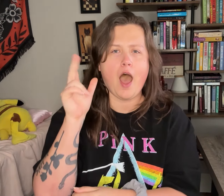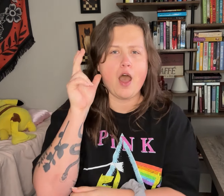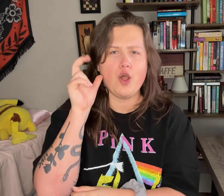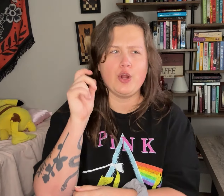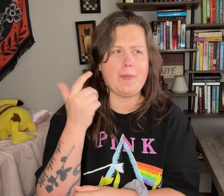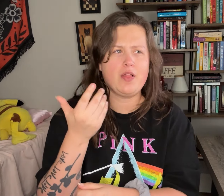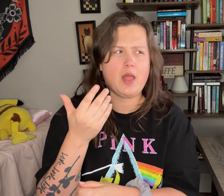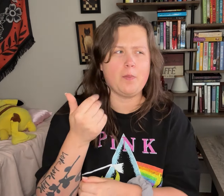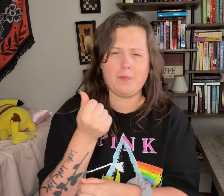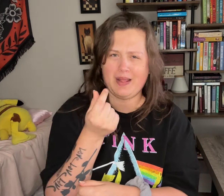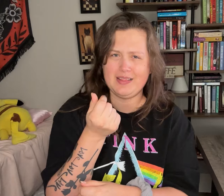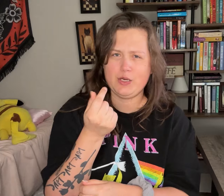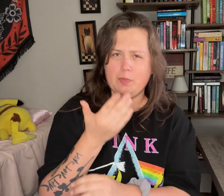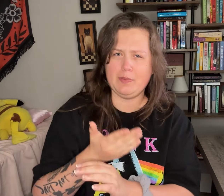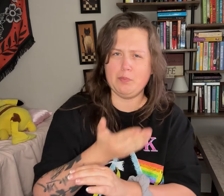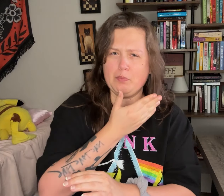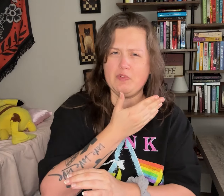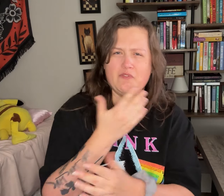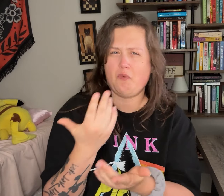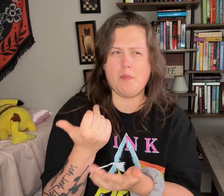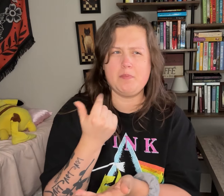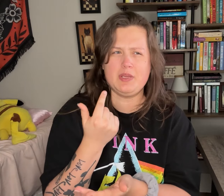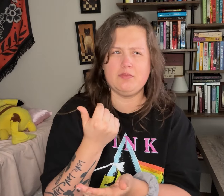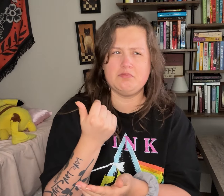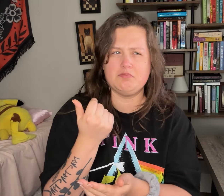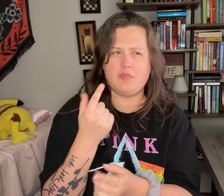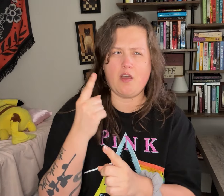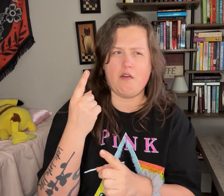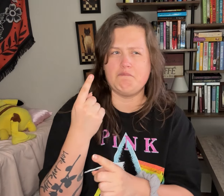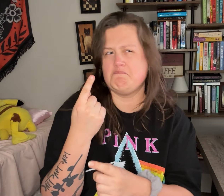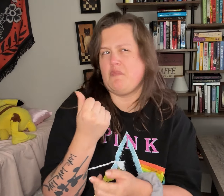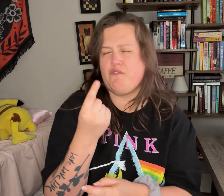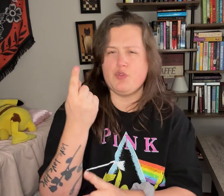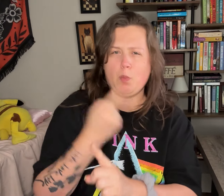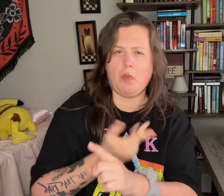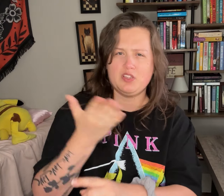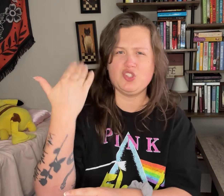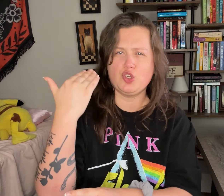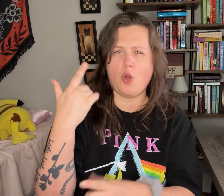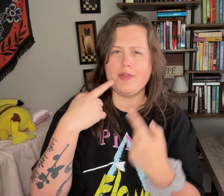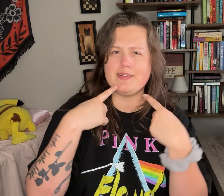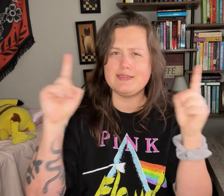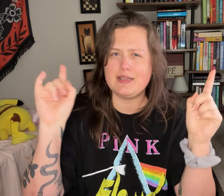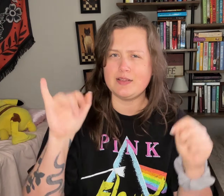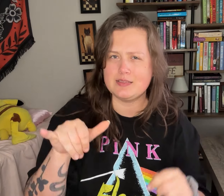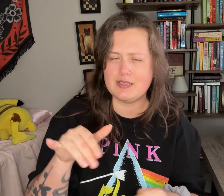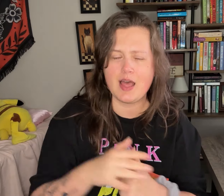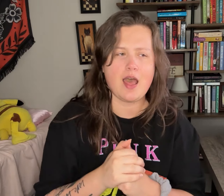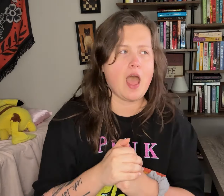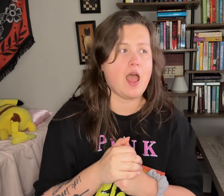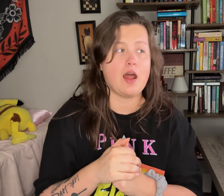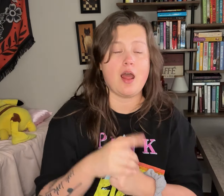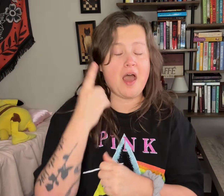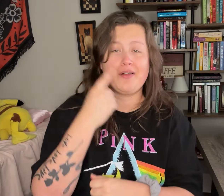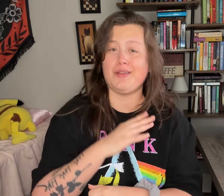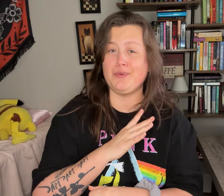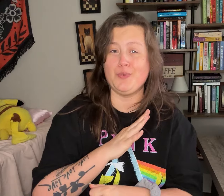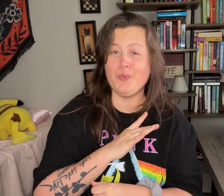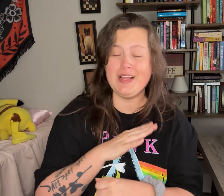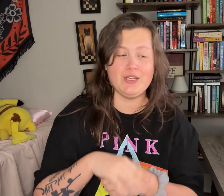I did hear about their group announcement a few months ago. I thought it was cool.